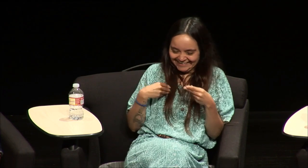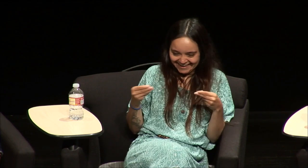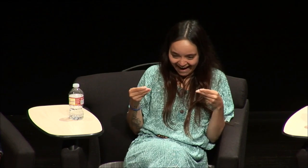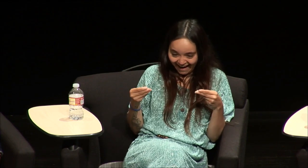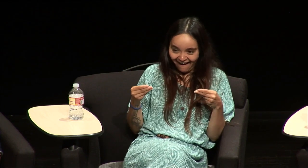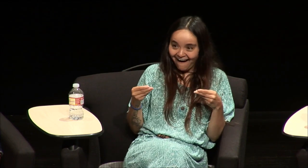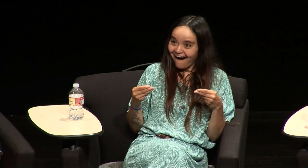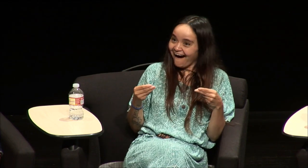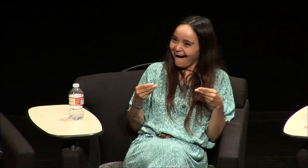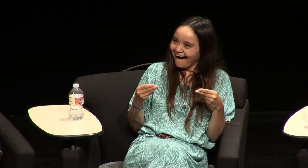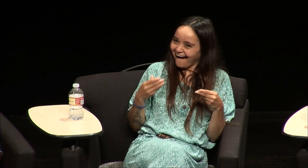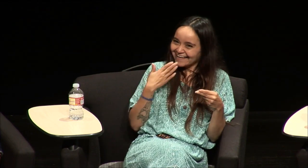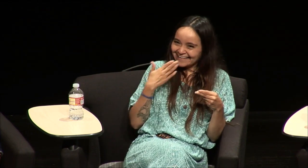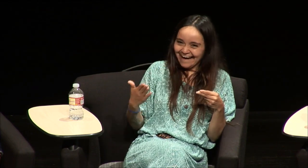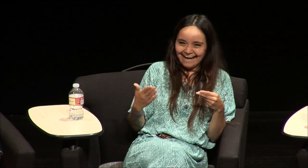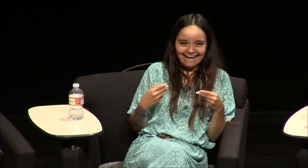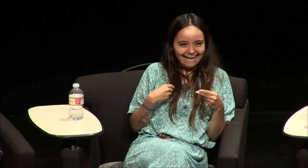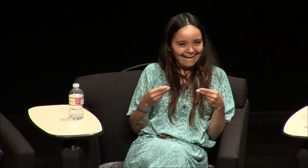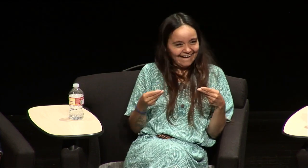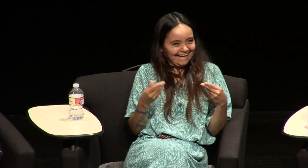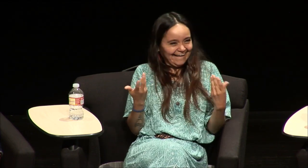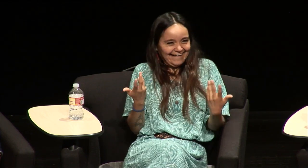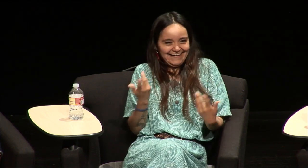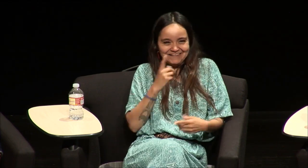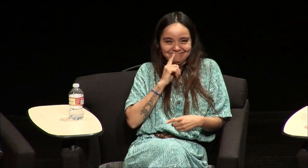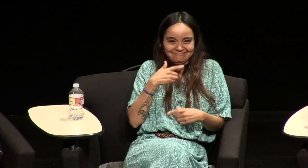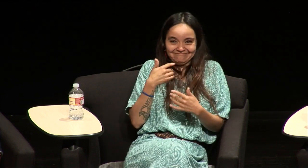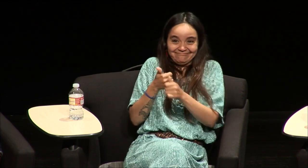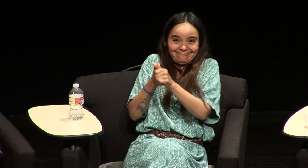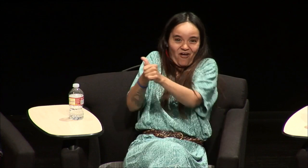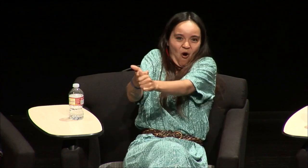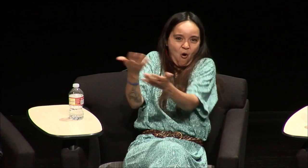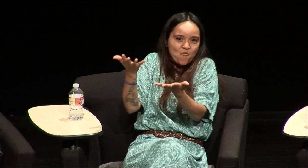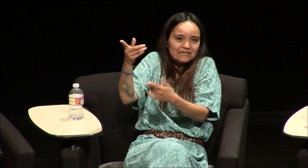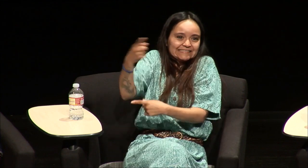think it was grape on a certificate and handed it to me and I was like great I